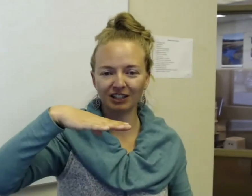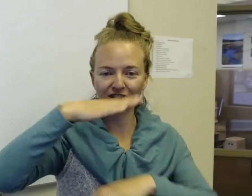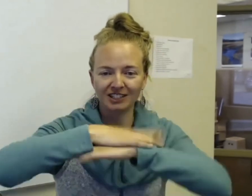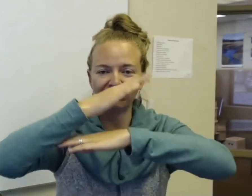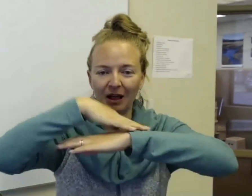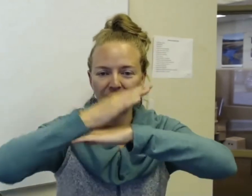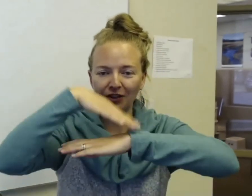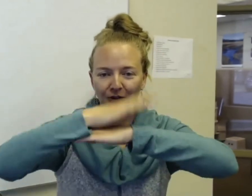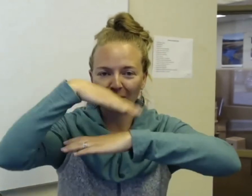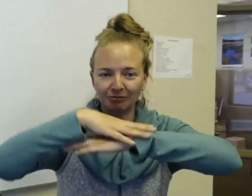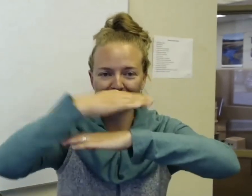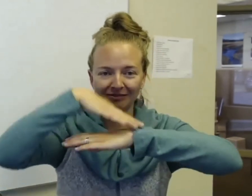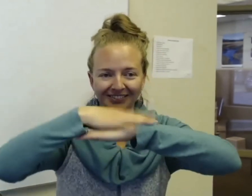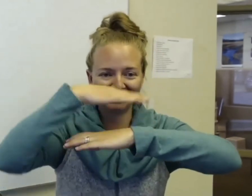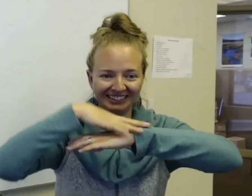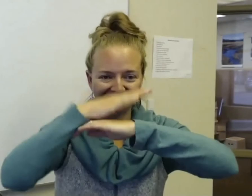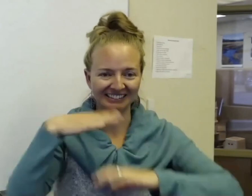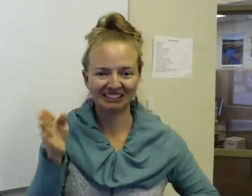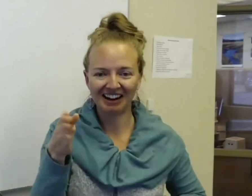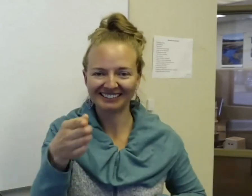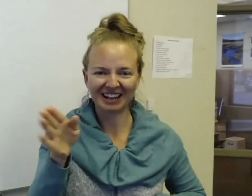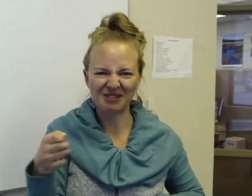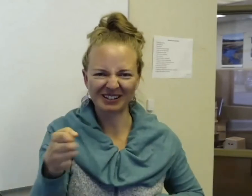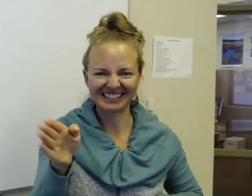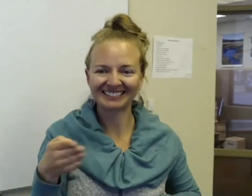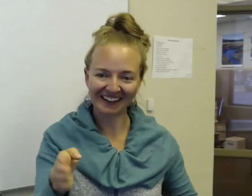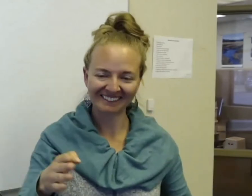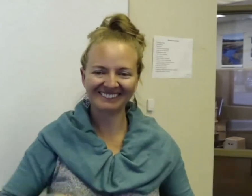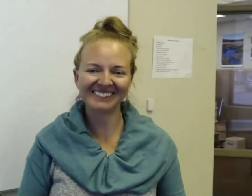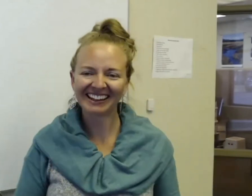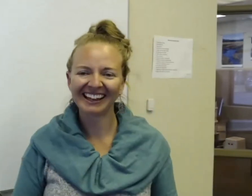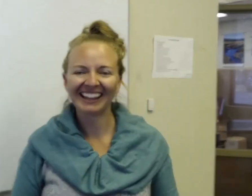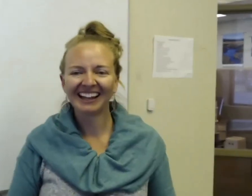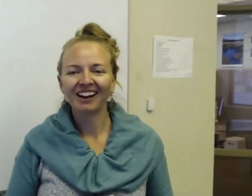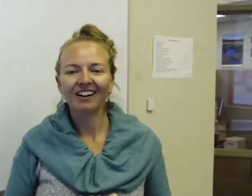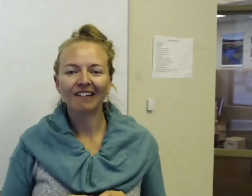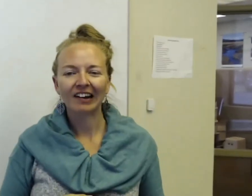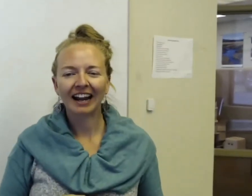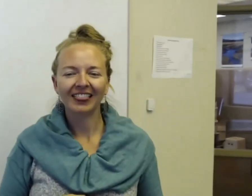just kind of flapping on the ground, Not a sight we want to see, so, yeah. All right.